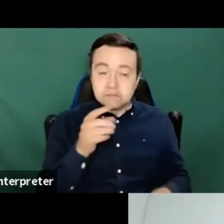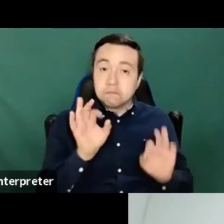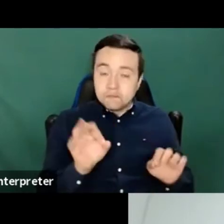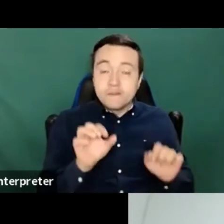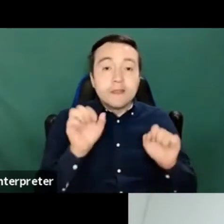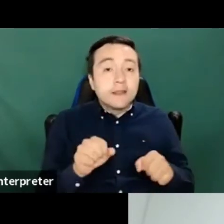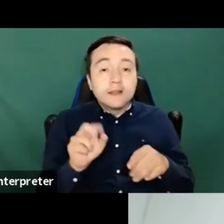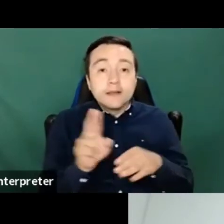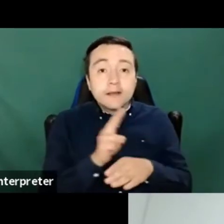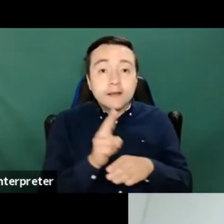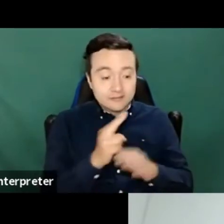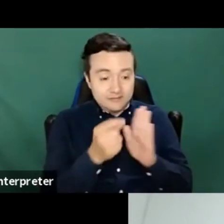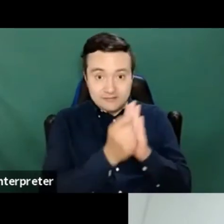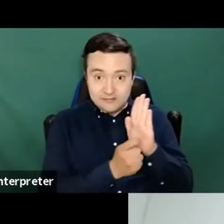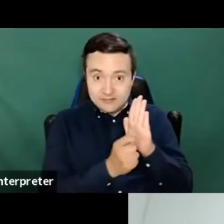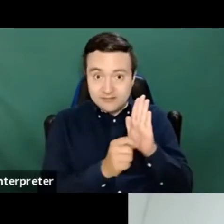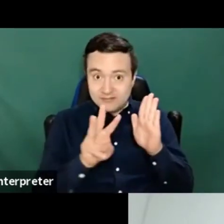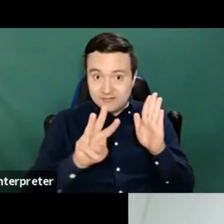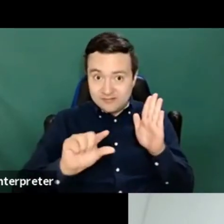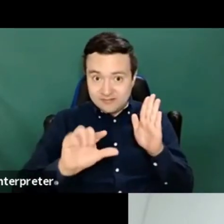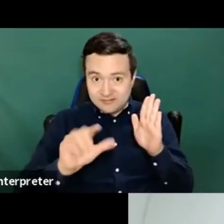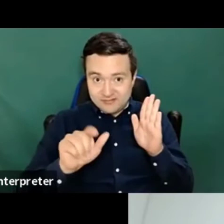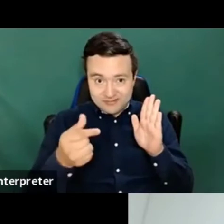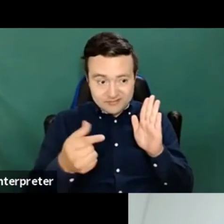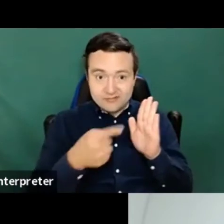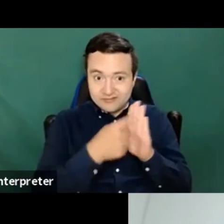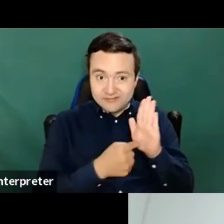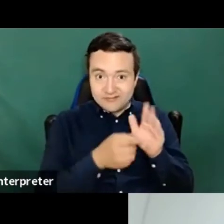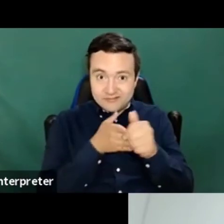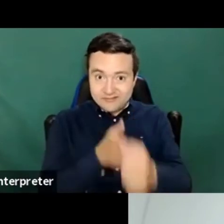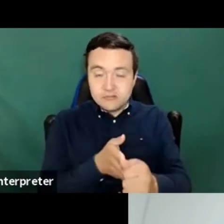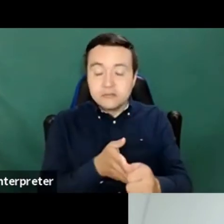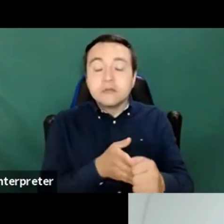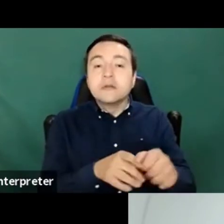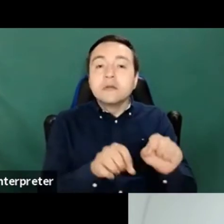really directive in using it to record and compare and contrast